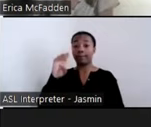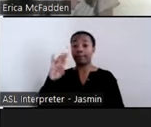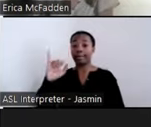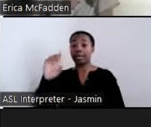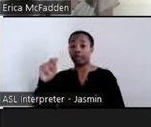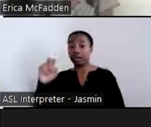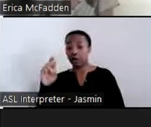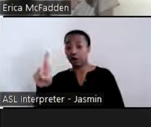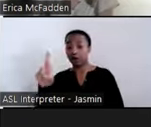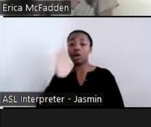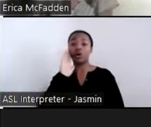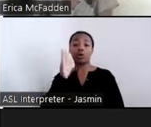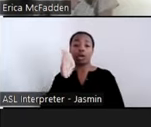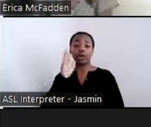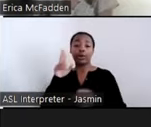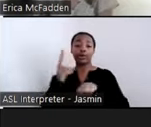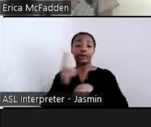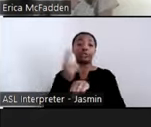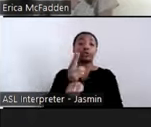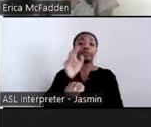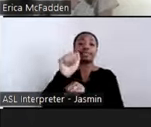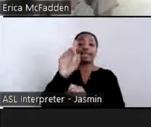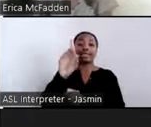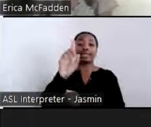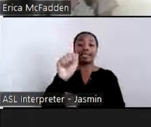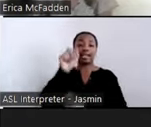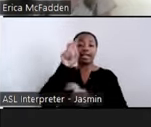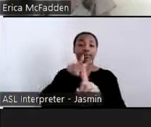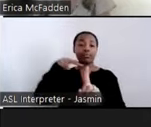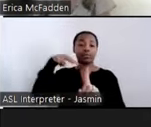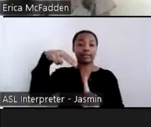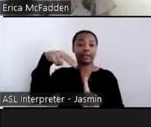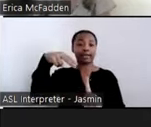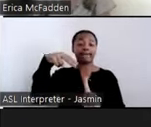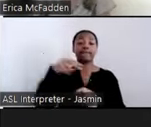ADA or the Americans with Disabilities Act. This far-reaching piece of civil rights